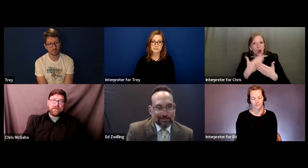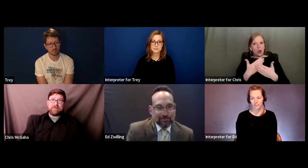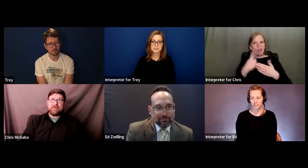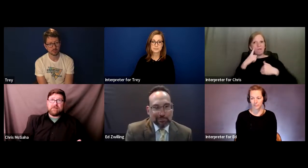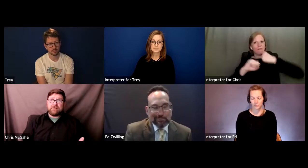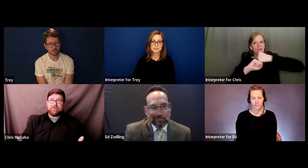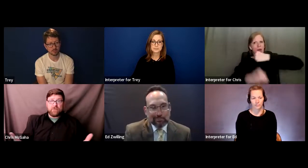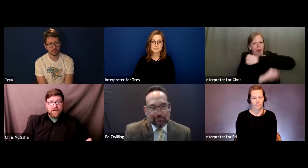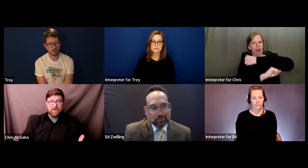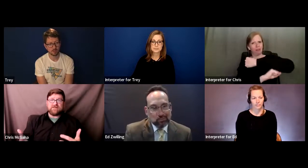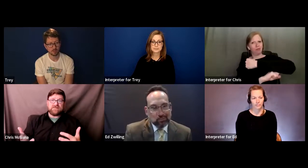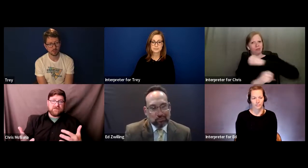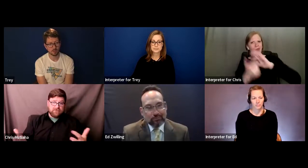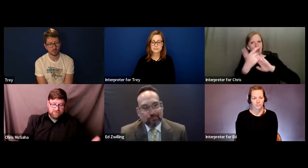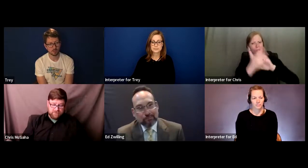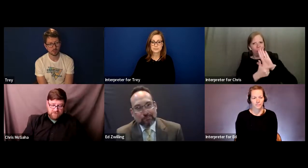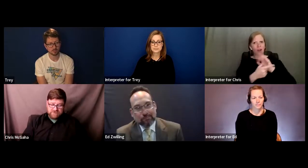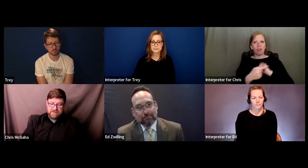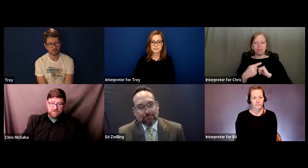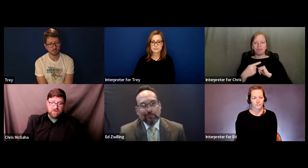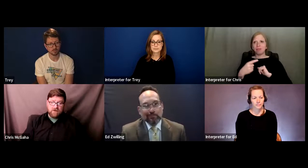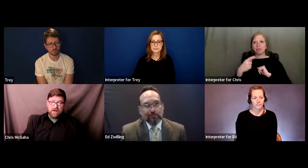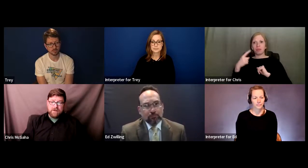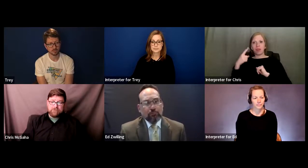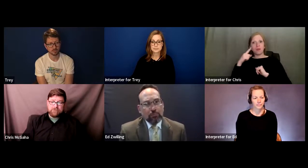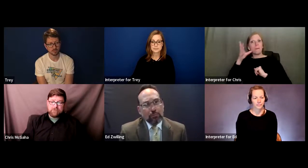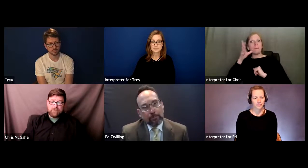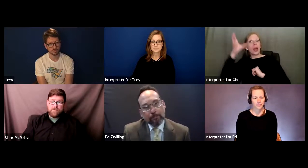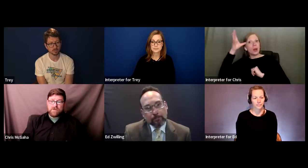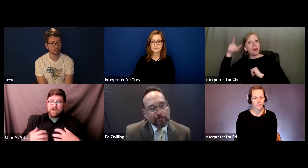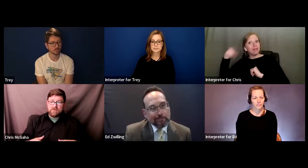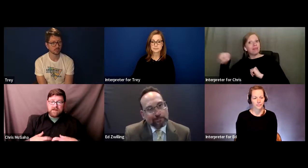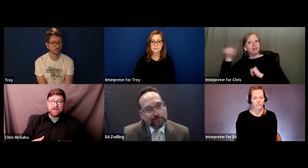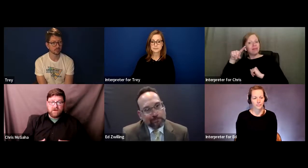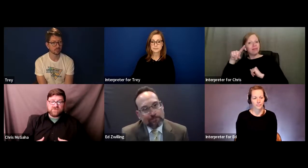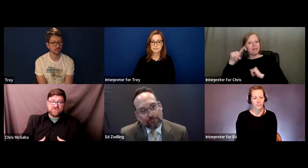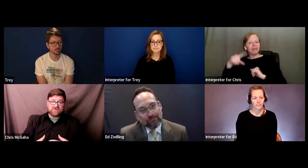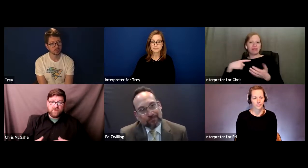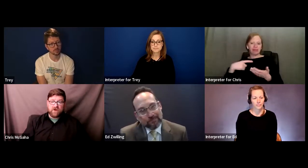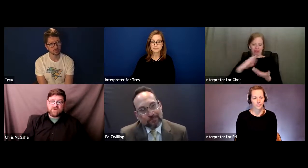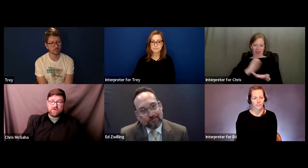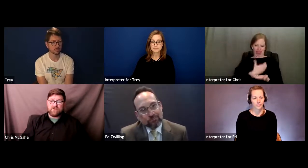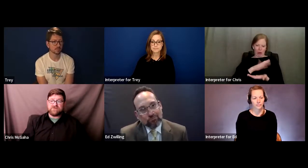And I think for parents in particular we talk about it in our school system with our interpreters